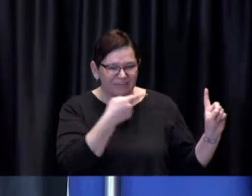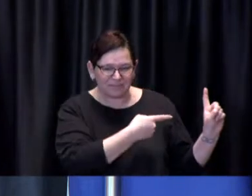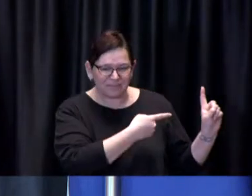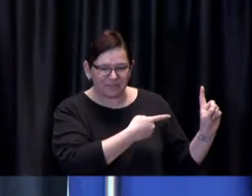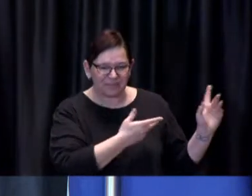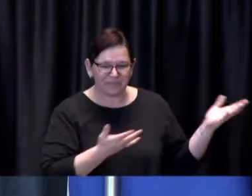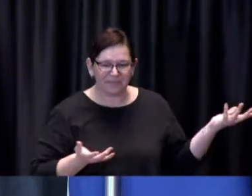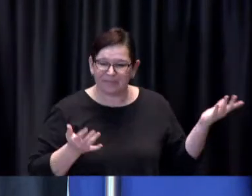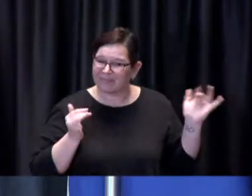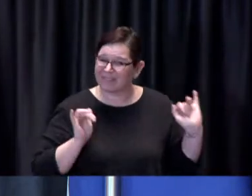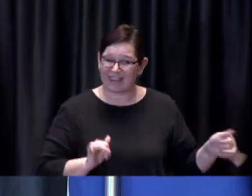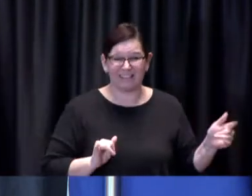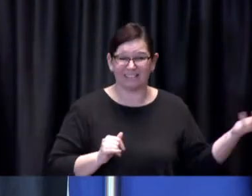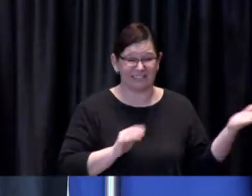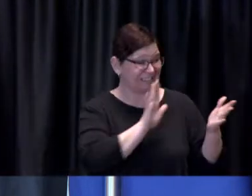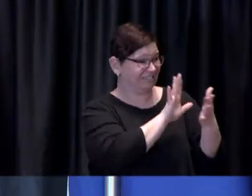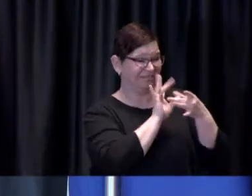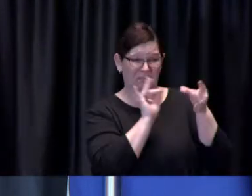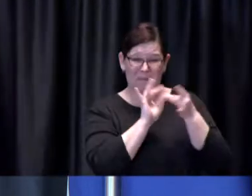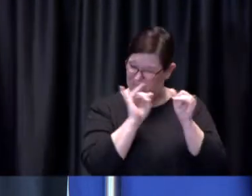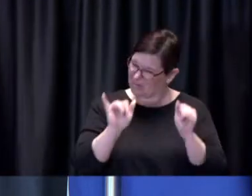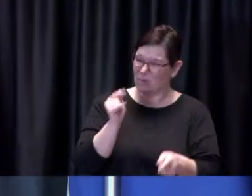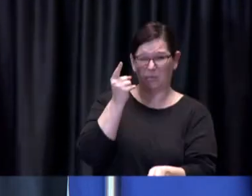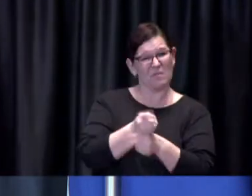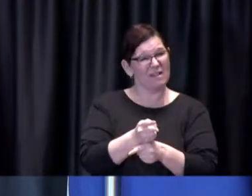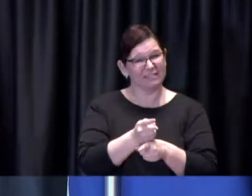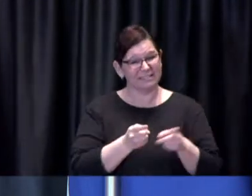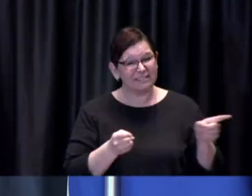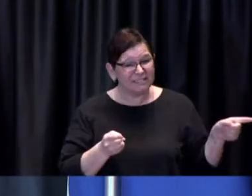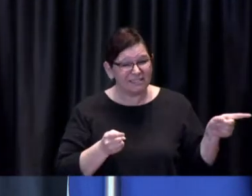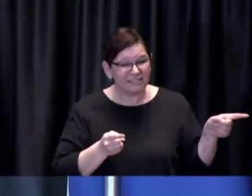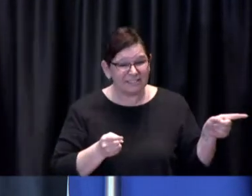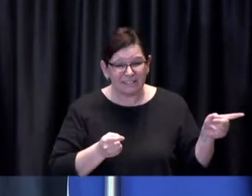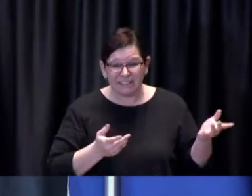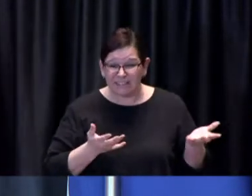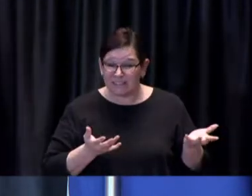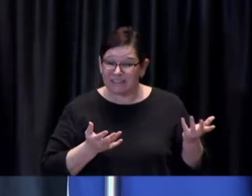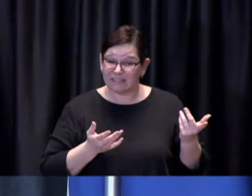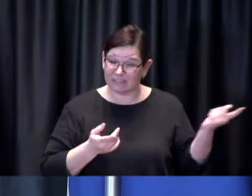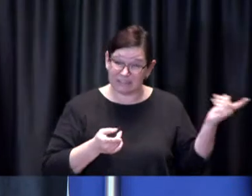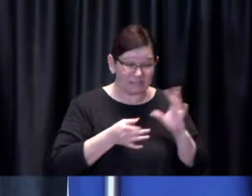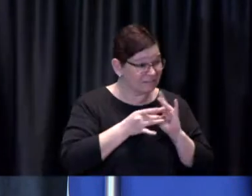the kind of thing we've tried to do throughout the entire course of the pandemic you know look at the